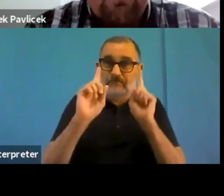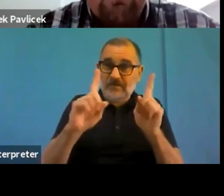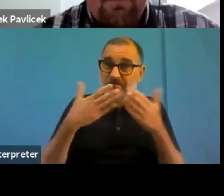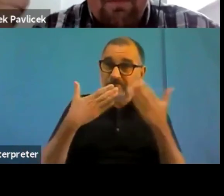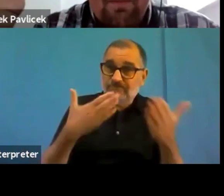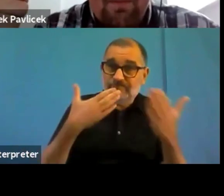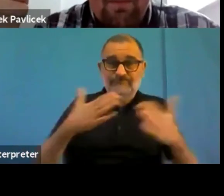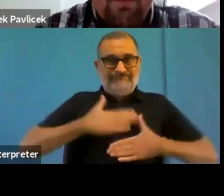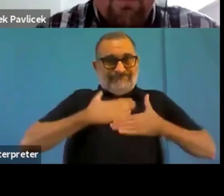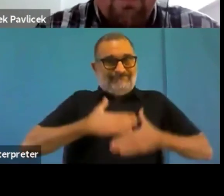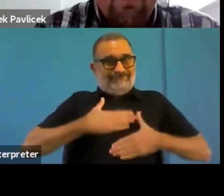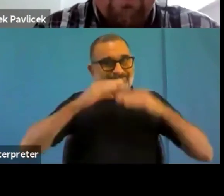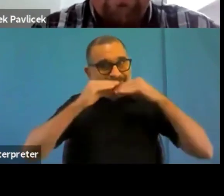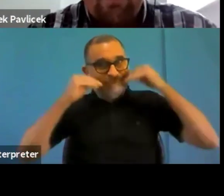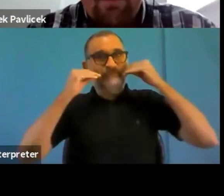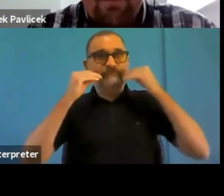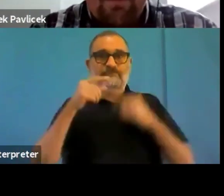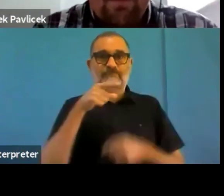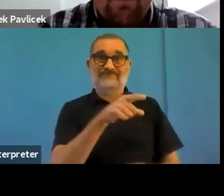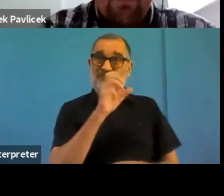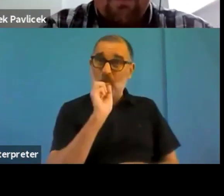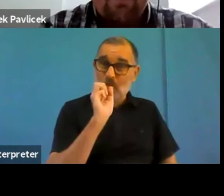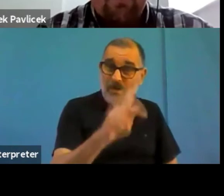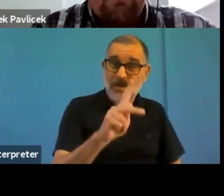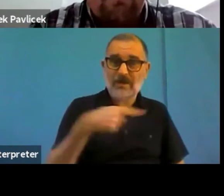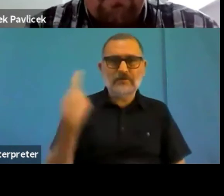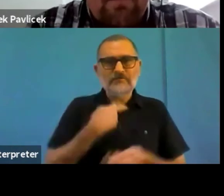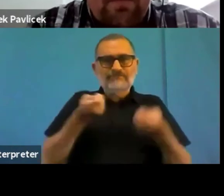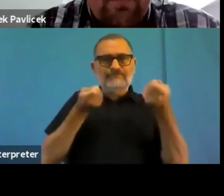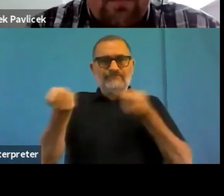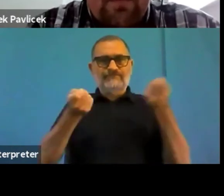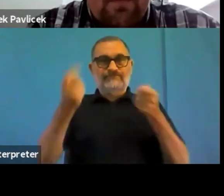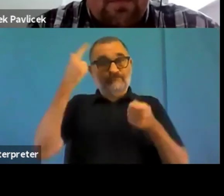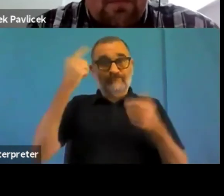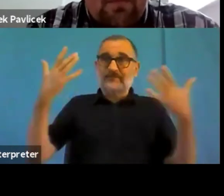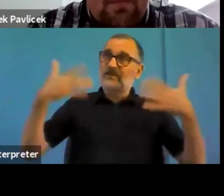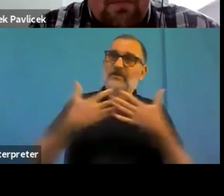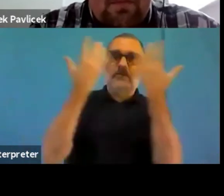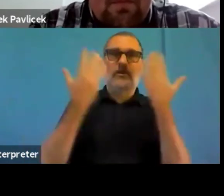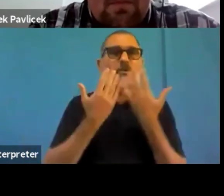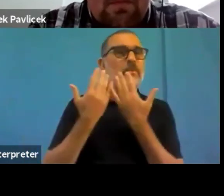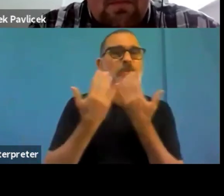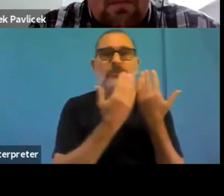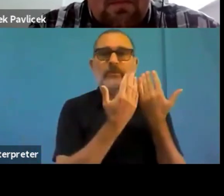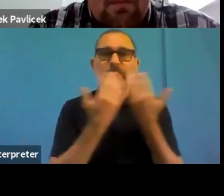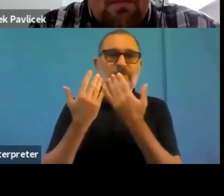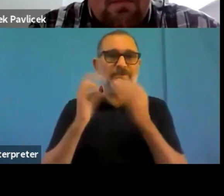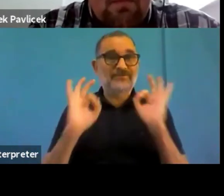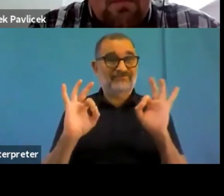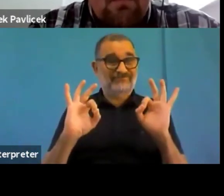That wasn't really planned, but it feels good. So thank you very much, Sabine, and aiming for your presentation.